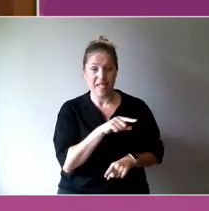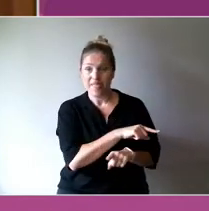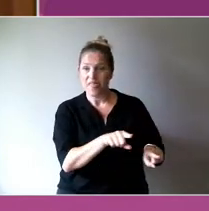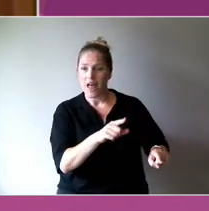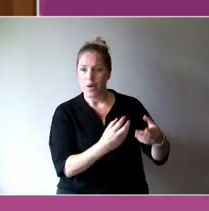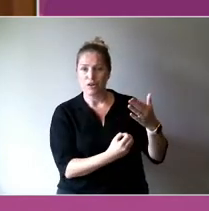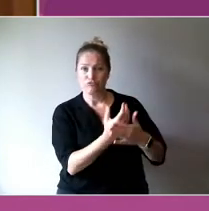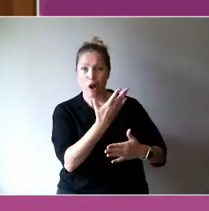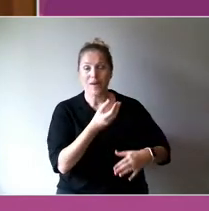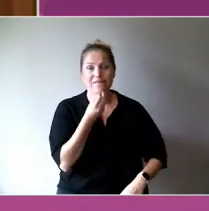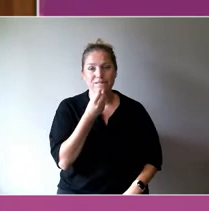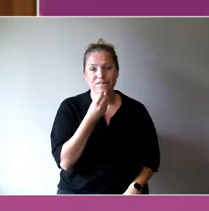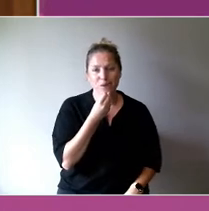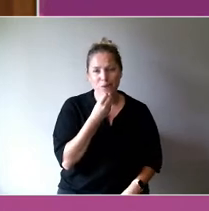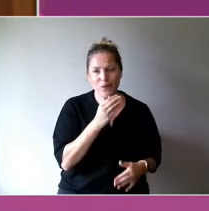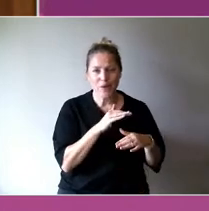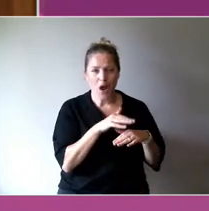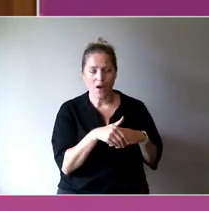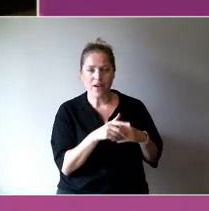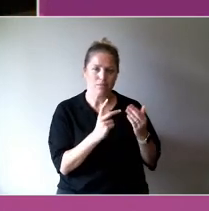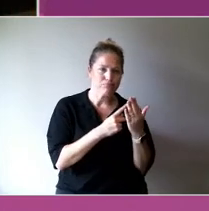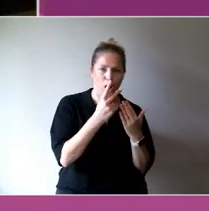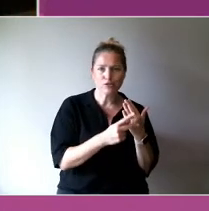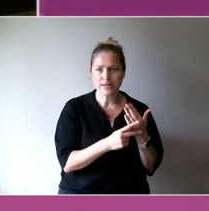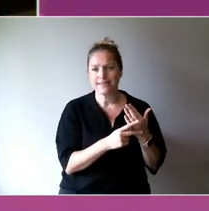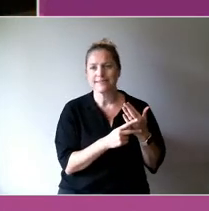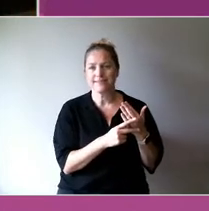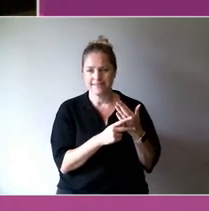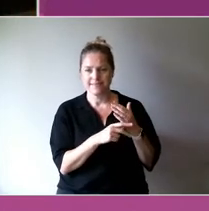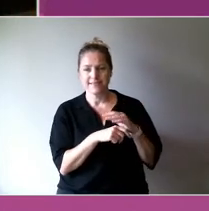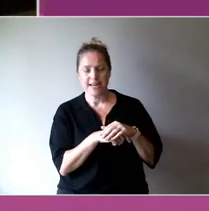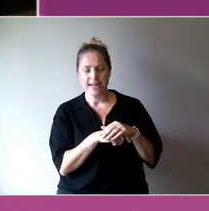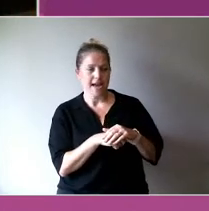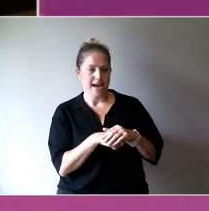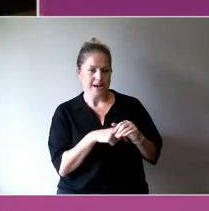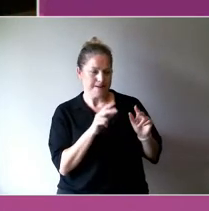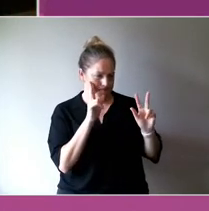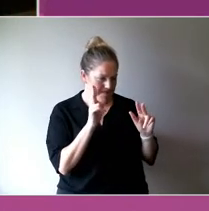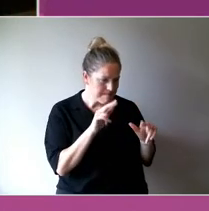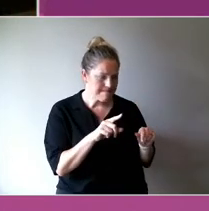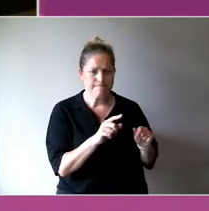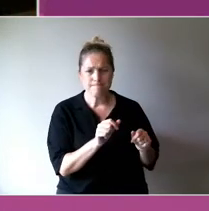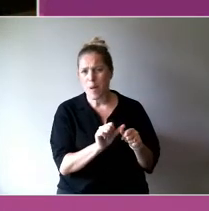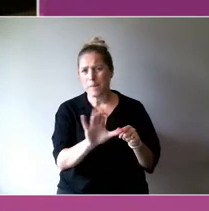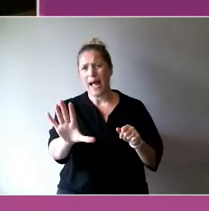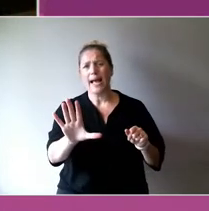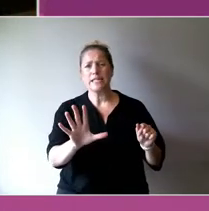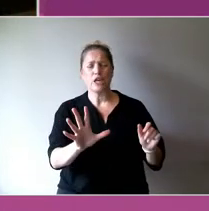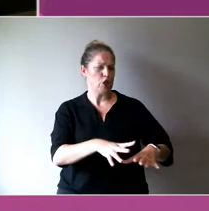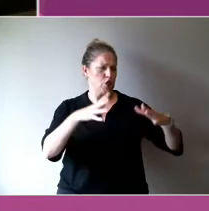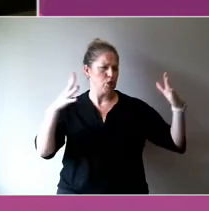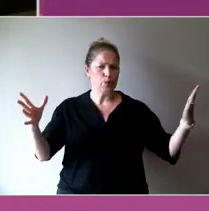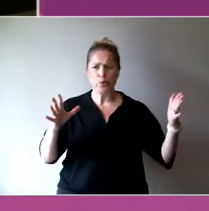student project I was doing. And people were growing these amazing, like, huge gardens and watermelon and eggplant and